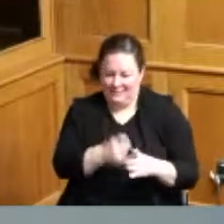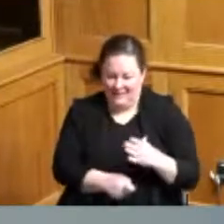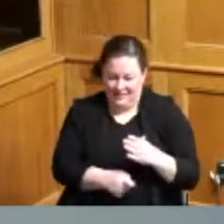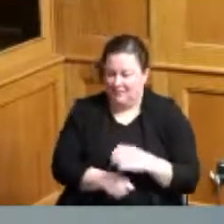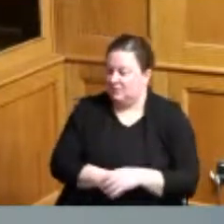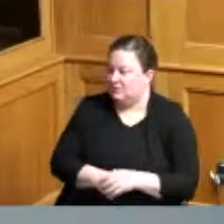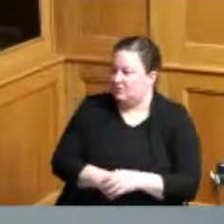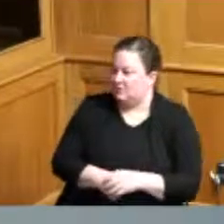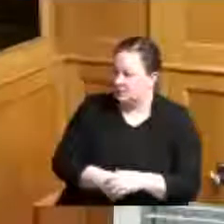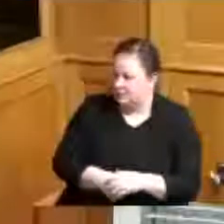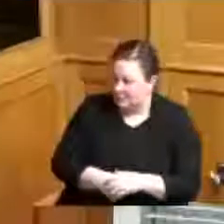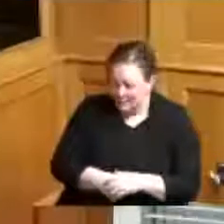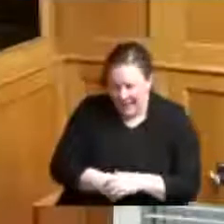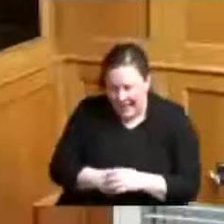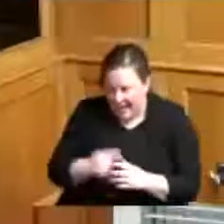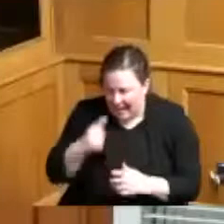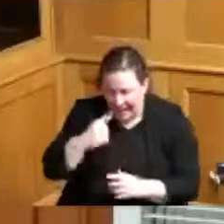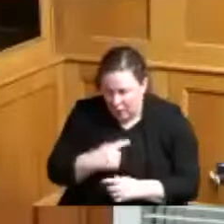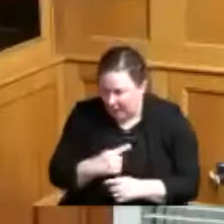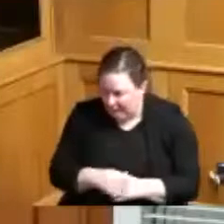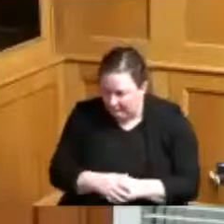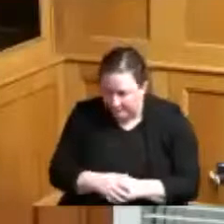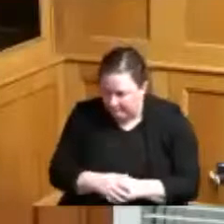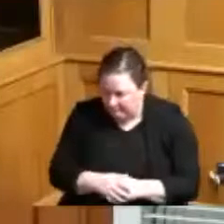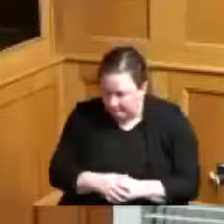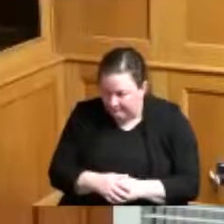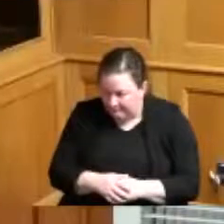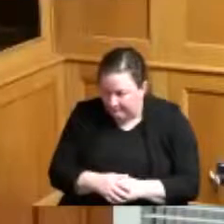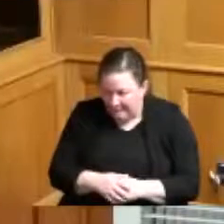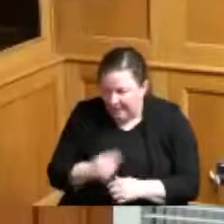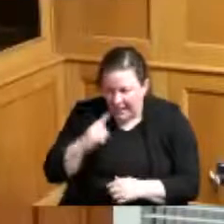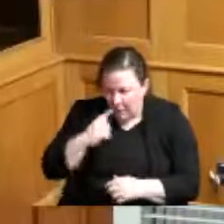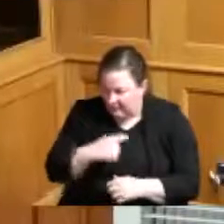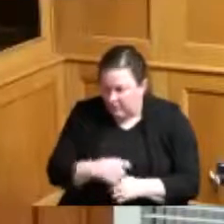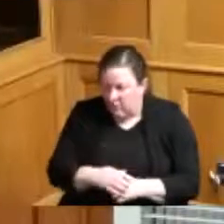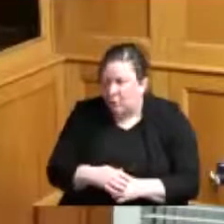we were going to owe ultimately the exemption will come through and we'll have a rebate coming in the